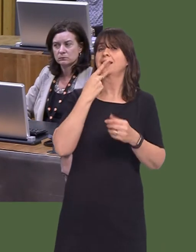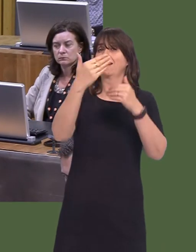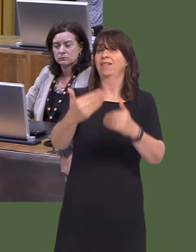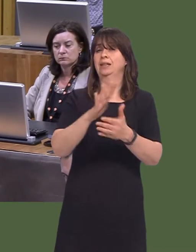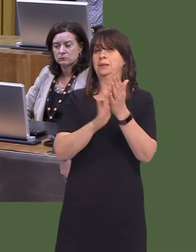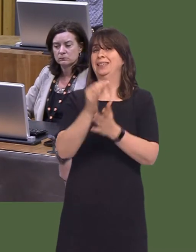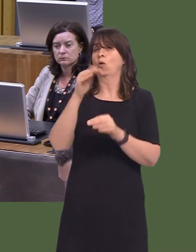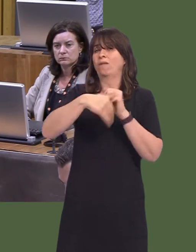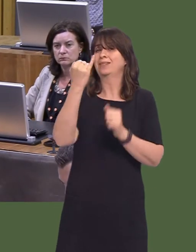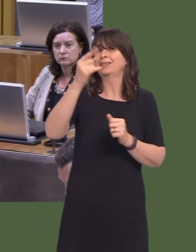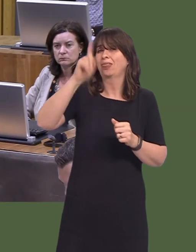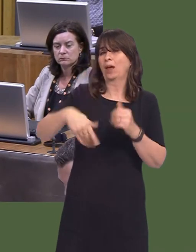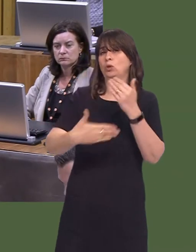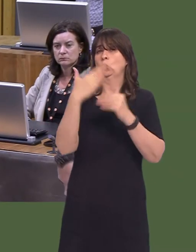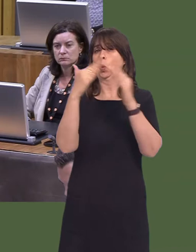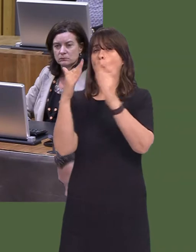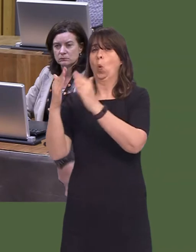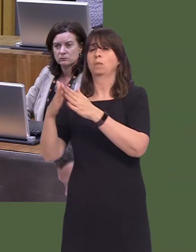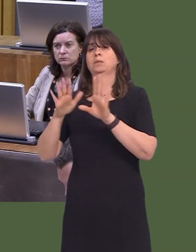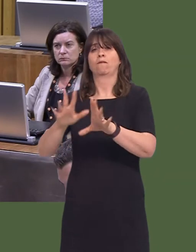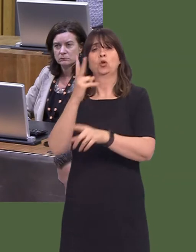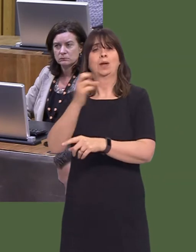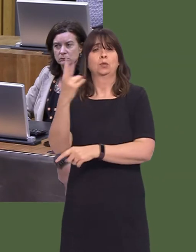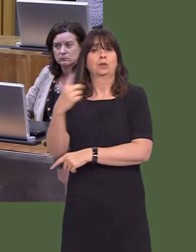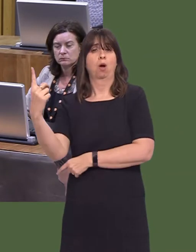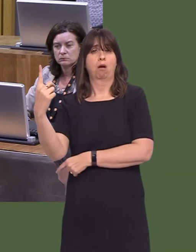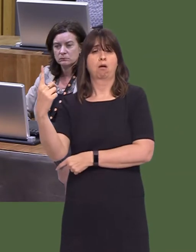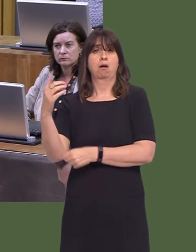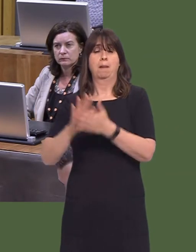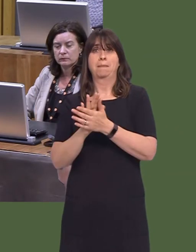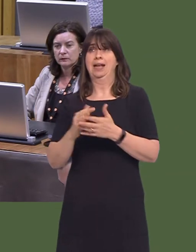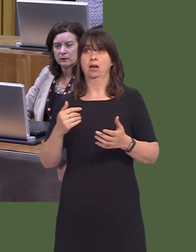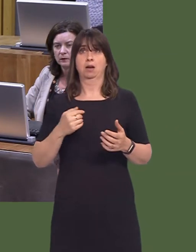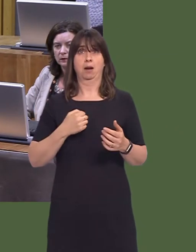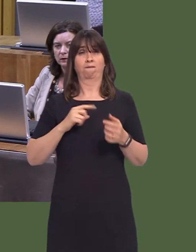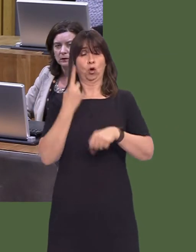of over 6,000 new homes by 2021, helping first-time buyers get onto the property ladder. And,